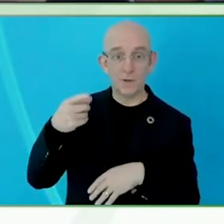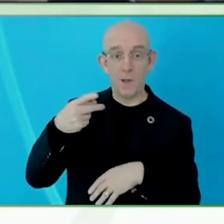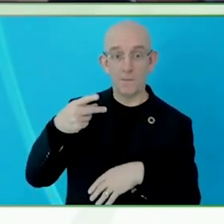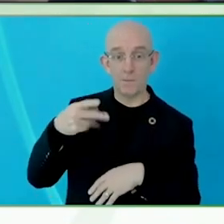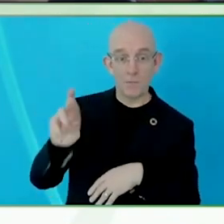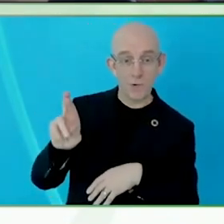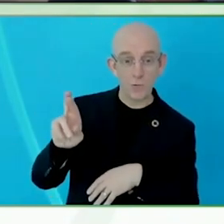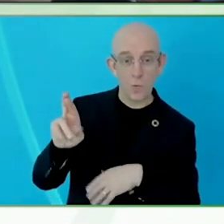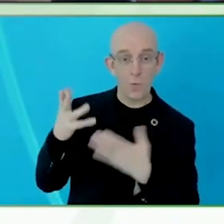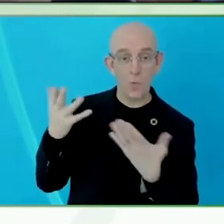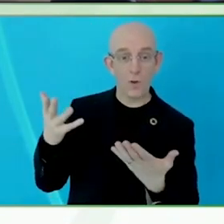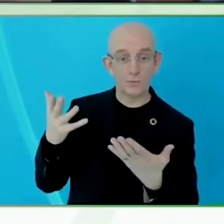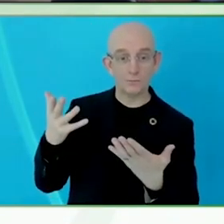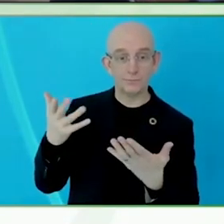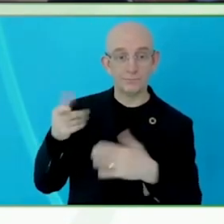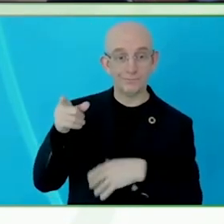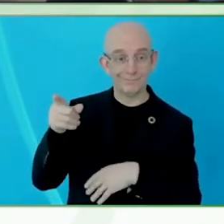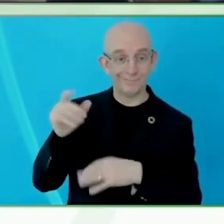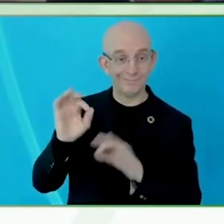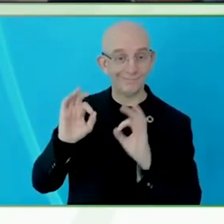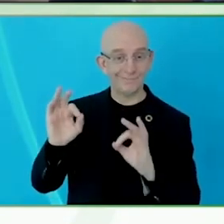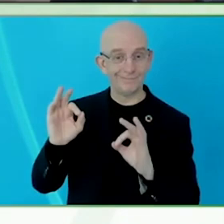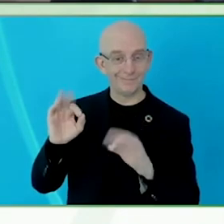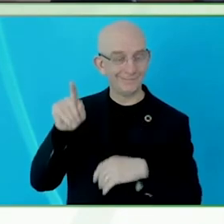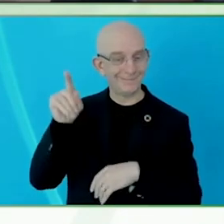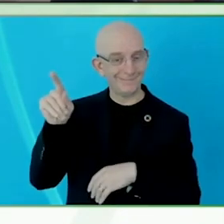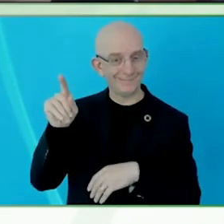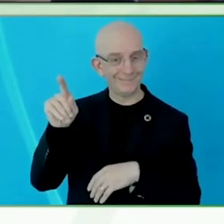you to the office, and thank you to Zero Project for this opportunity.